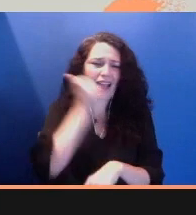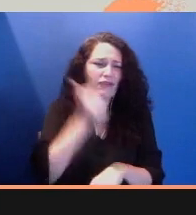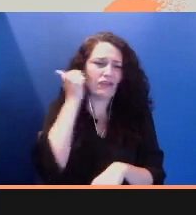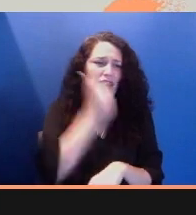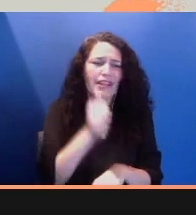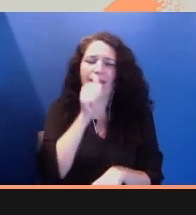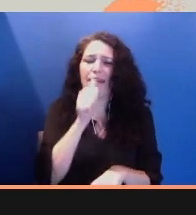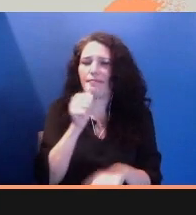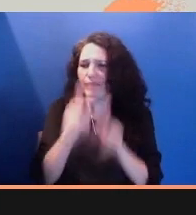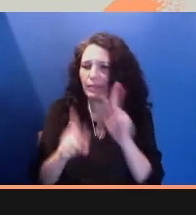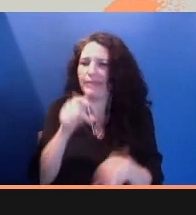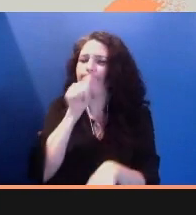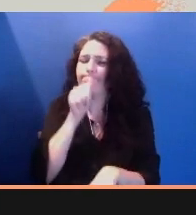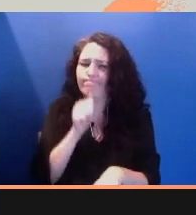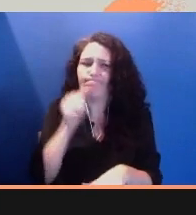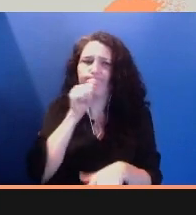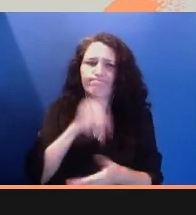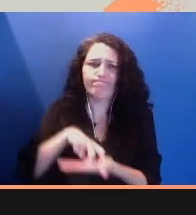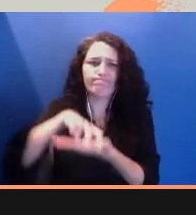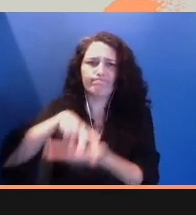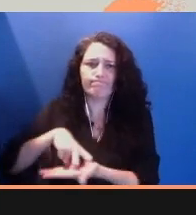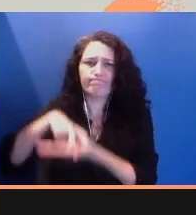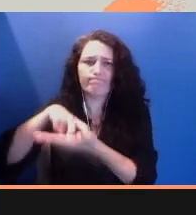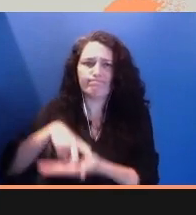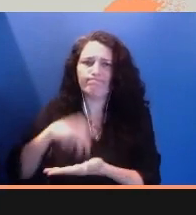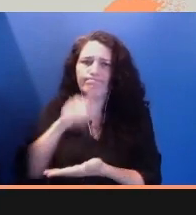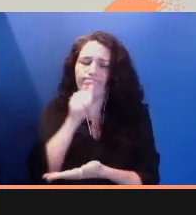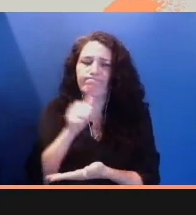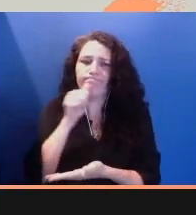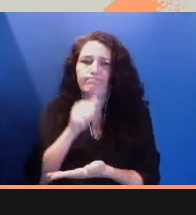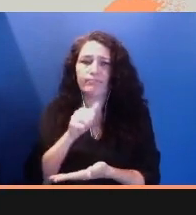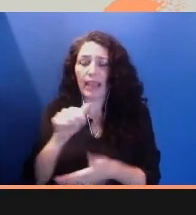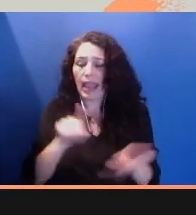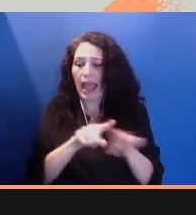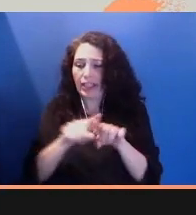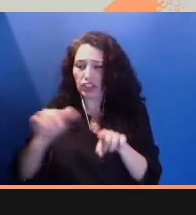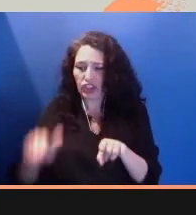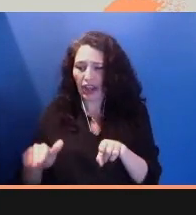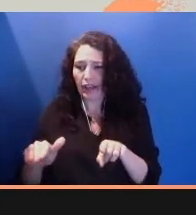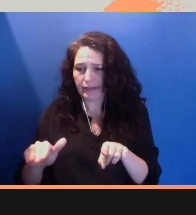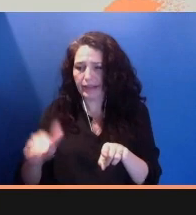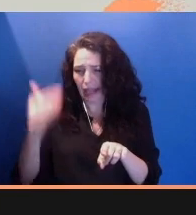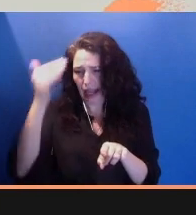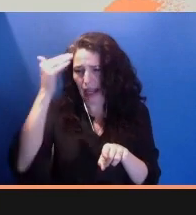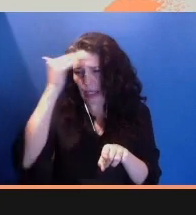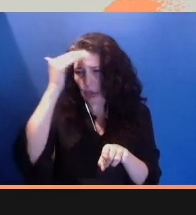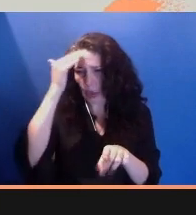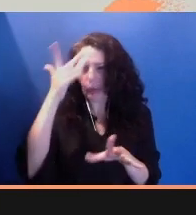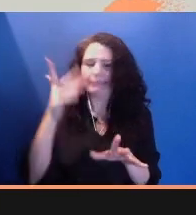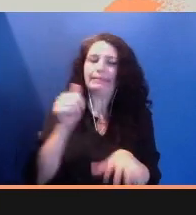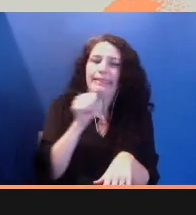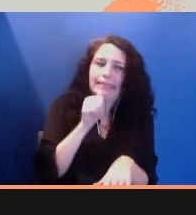As a child, I believed silence and secrecy were my mantle of safety.